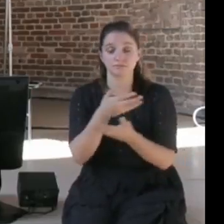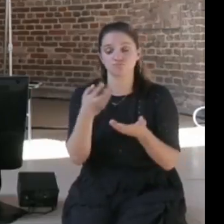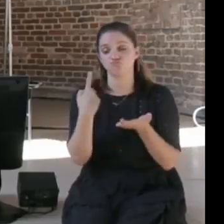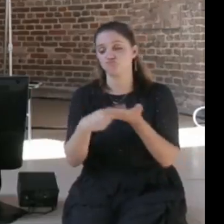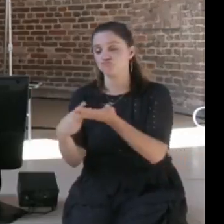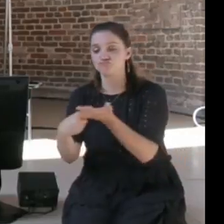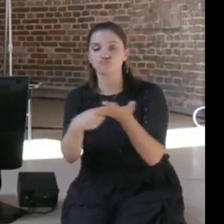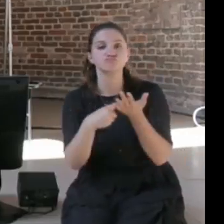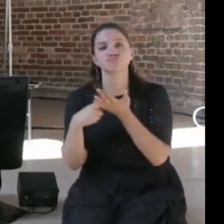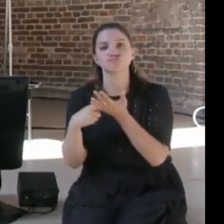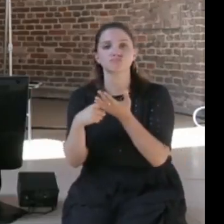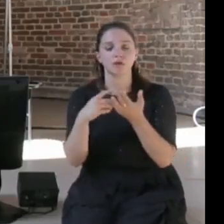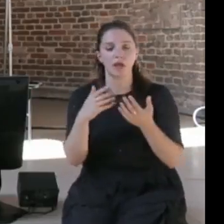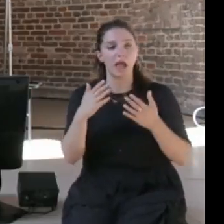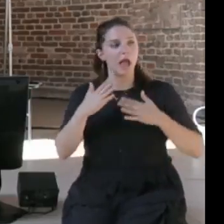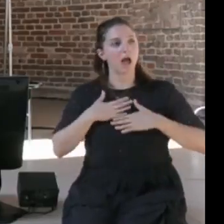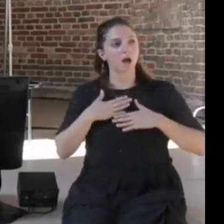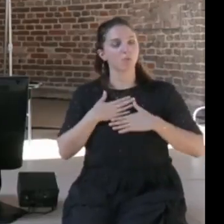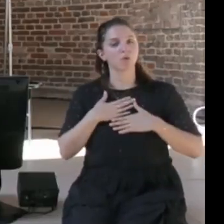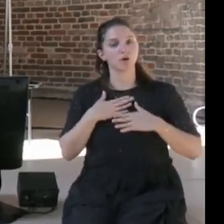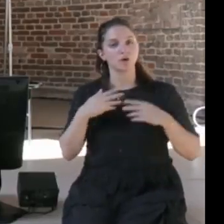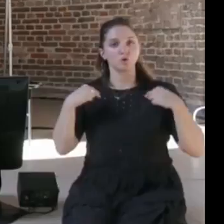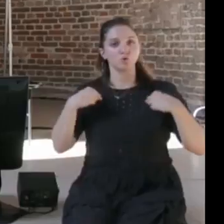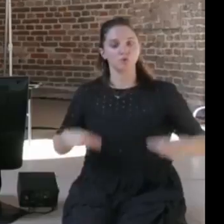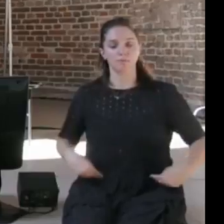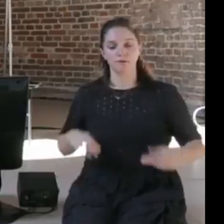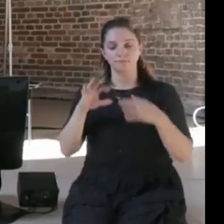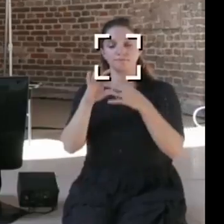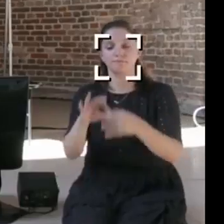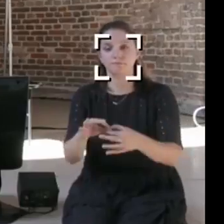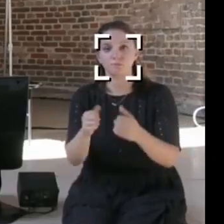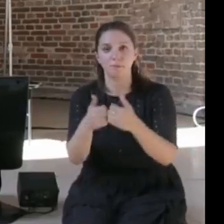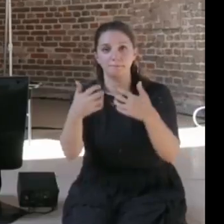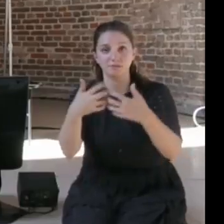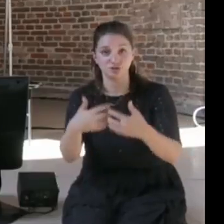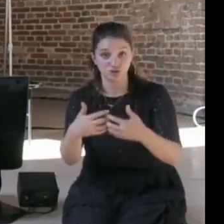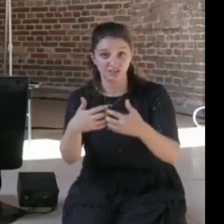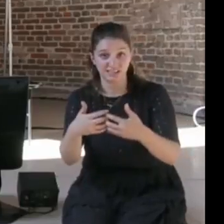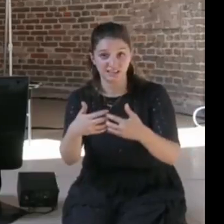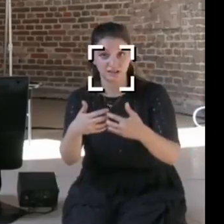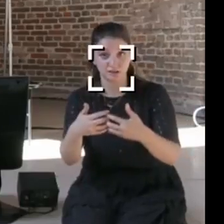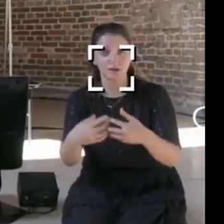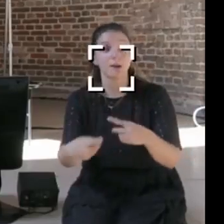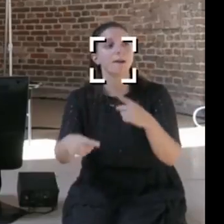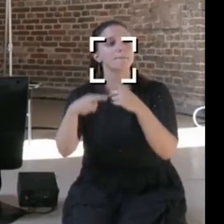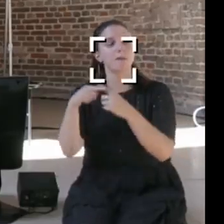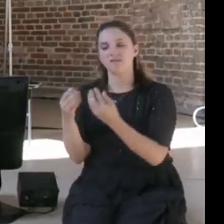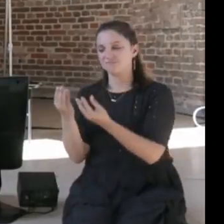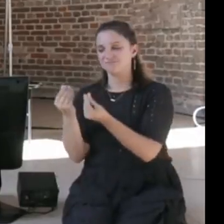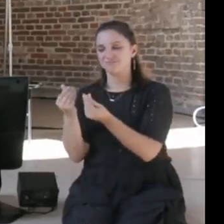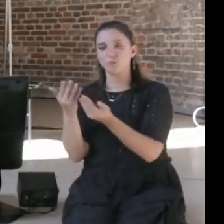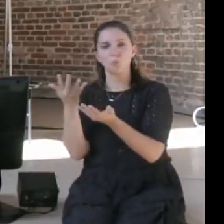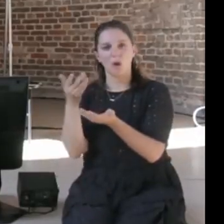issues around this relationship between humans and machines and the material of AI and what